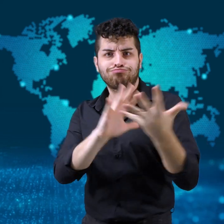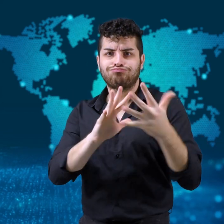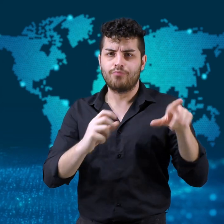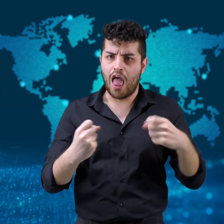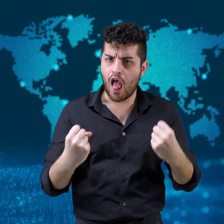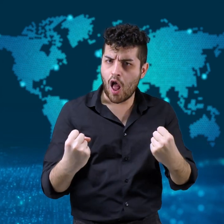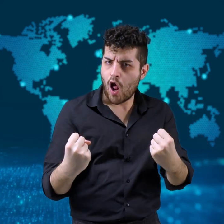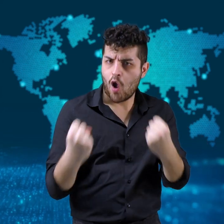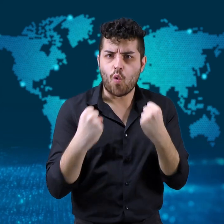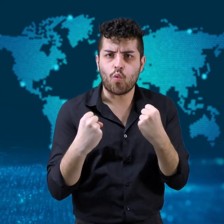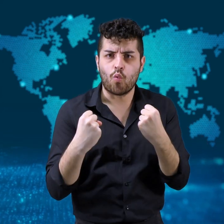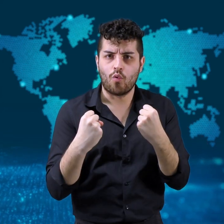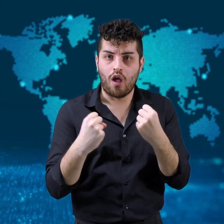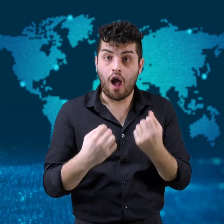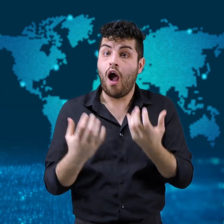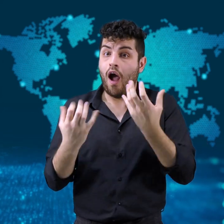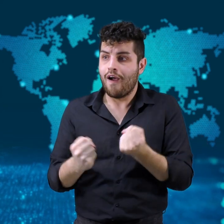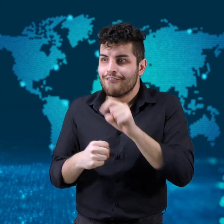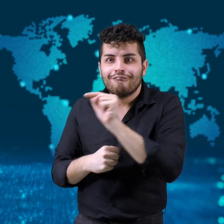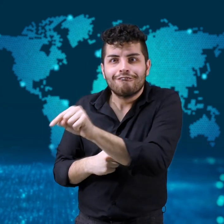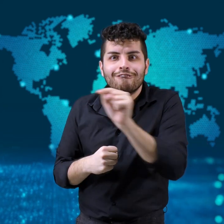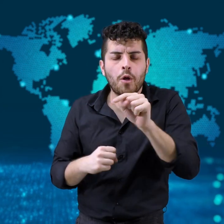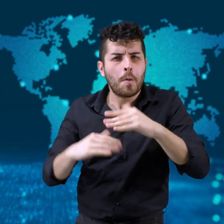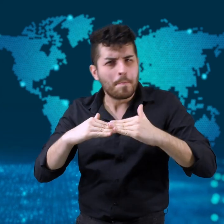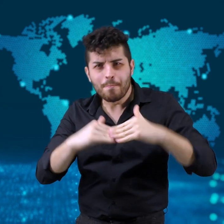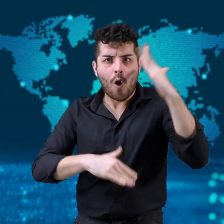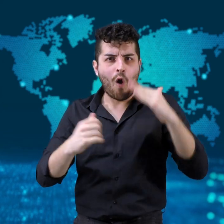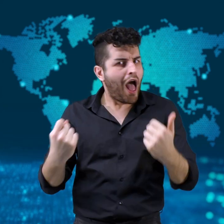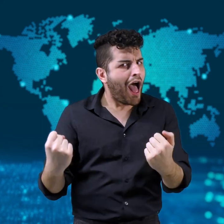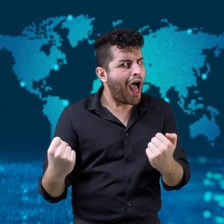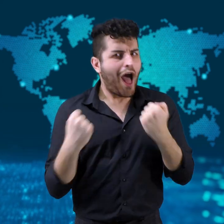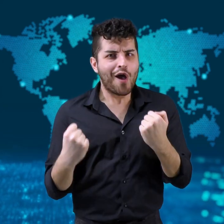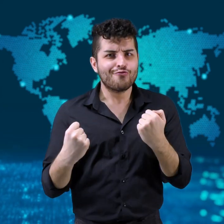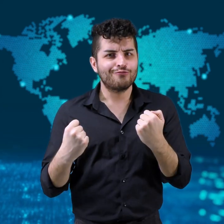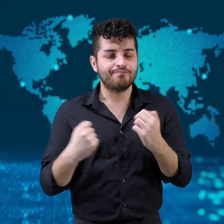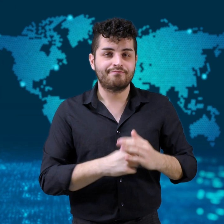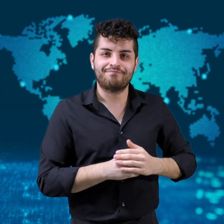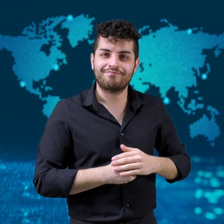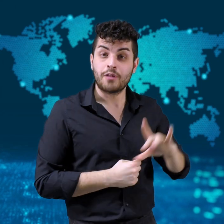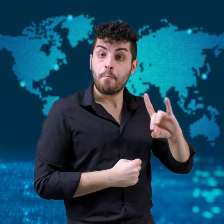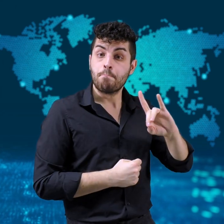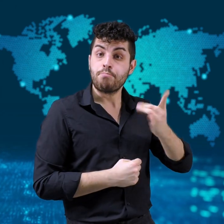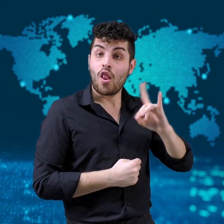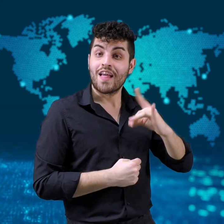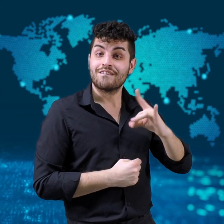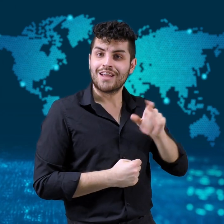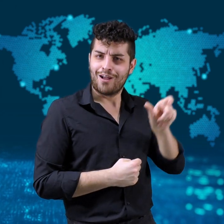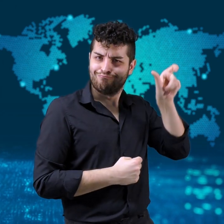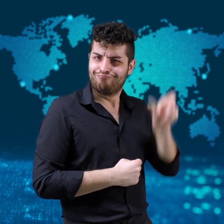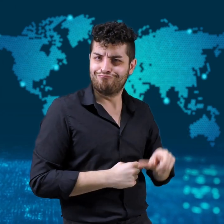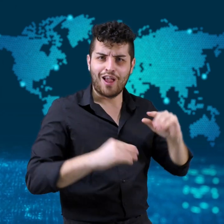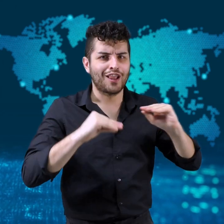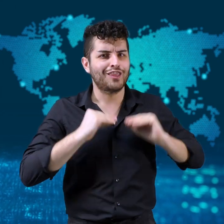teachers have become heroes - some literally!